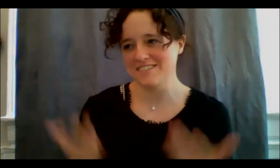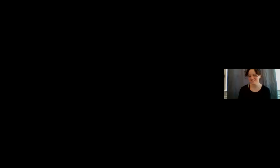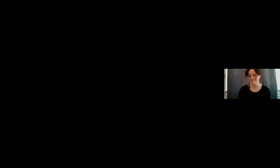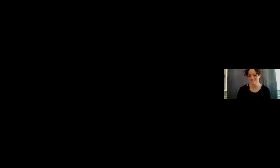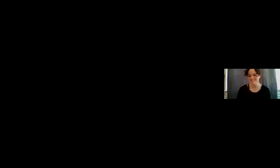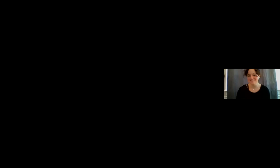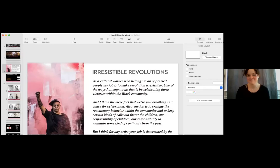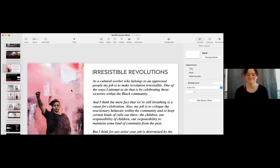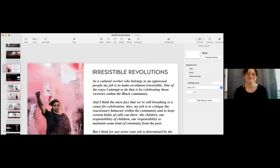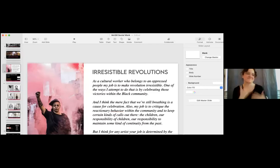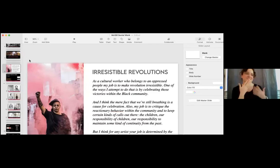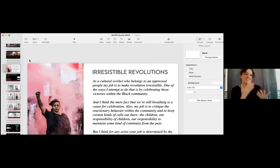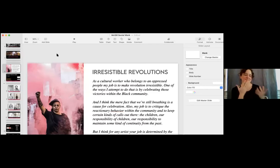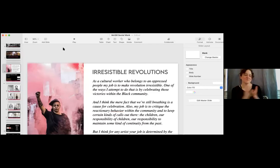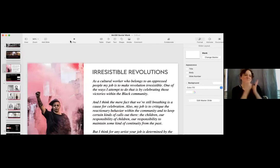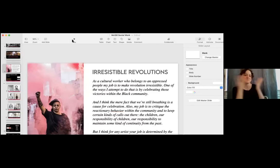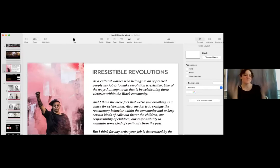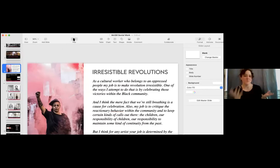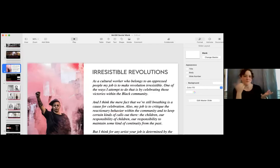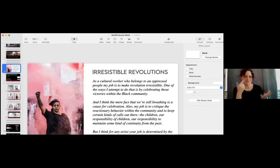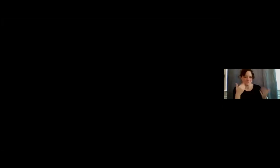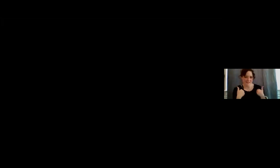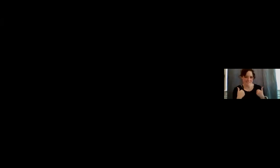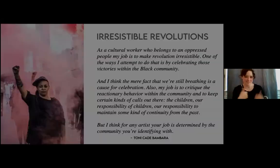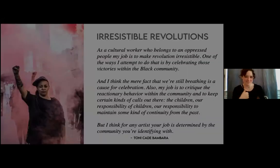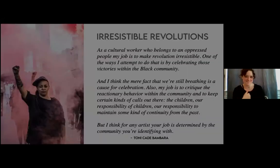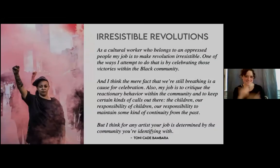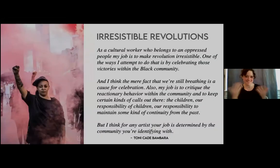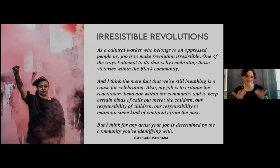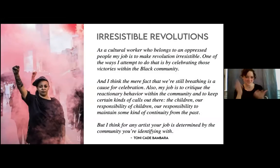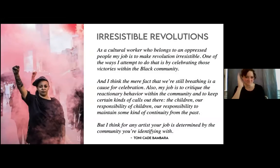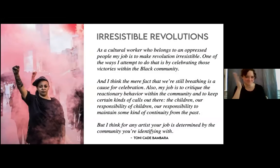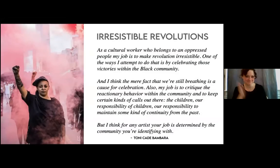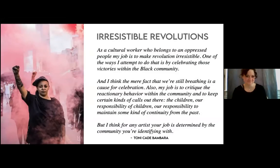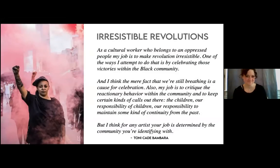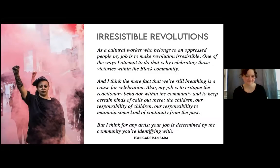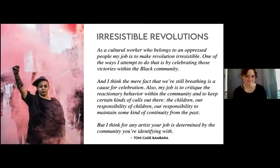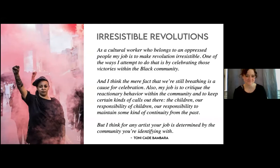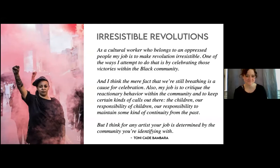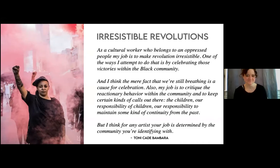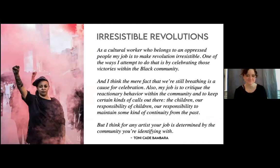Thank you so much for having me here today, I just want to say I'm coming to